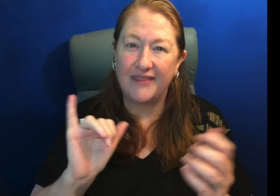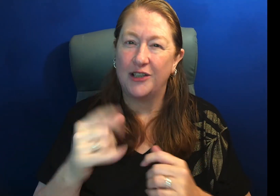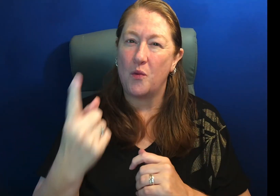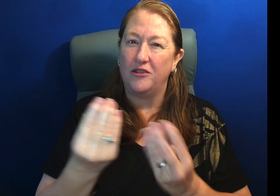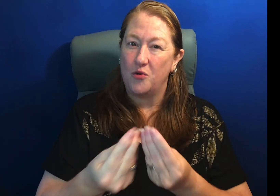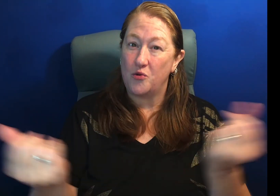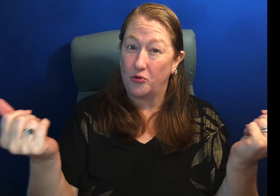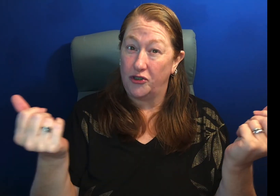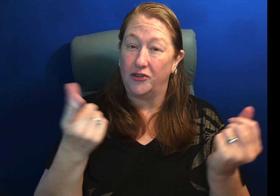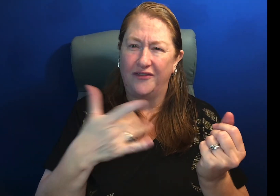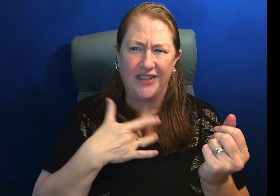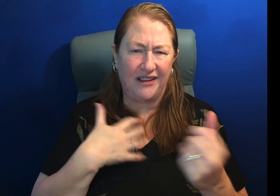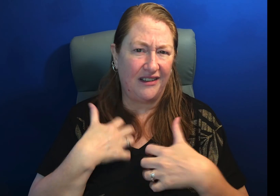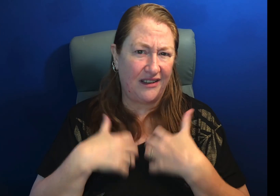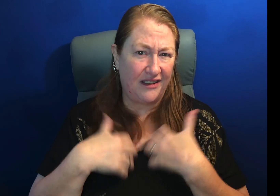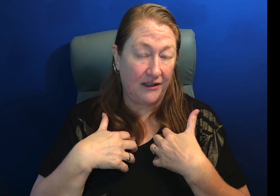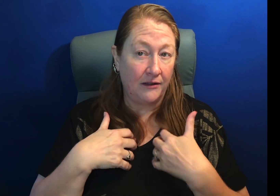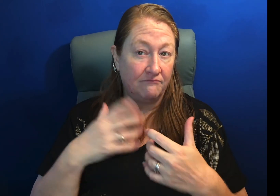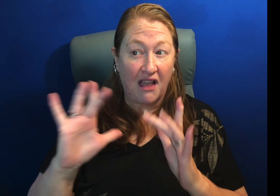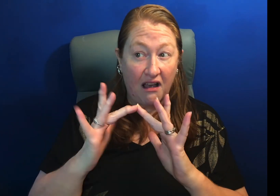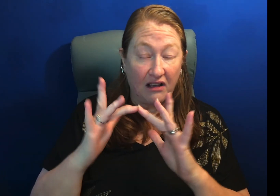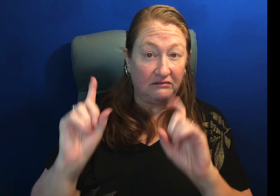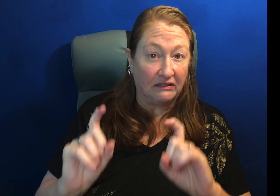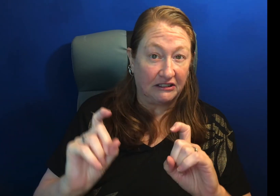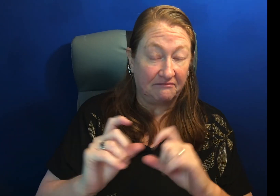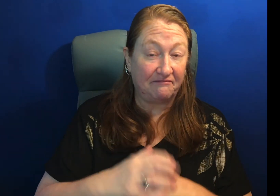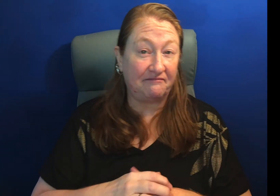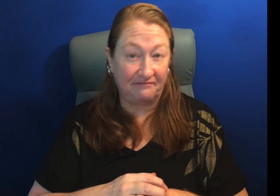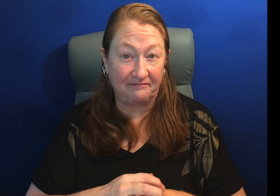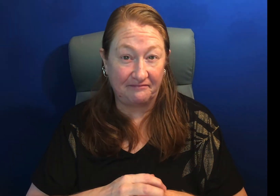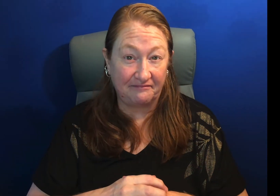This is one solution for students taking online tests.